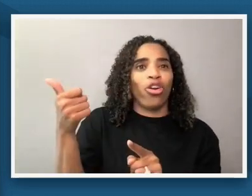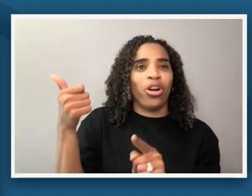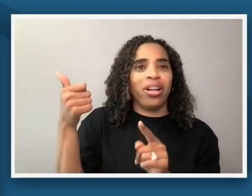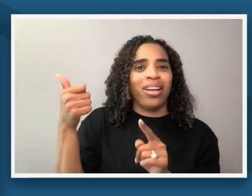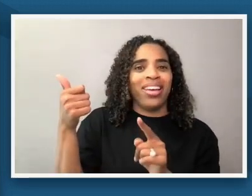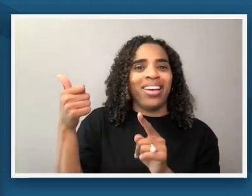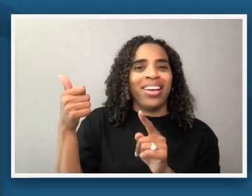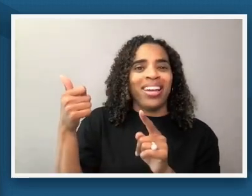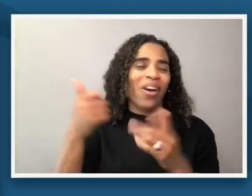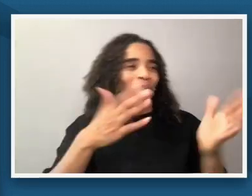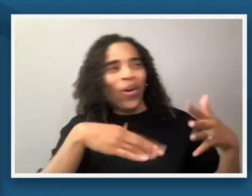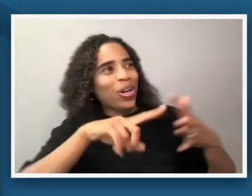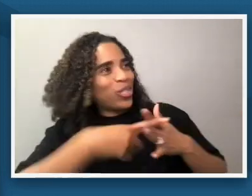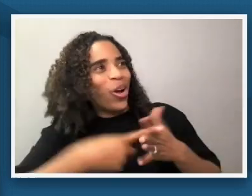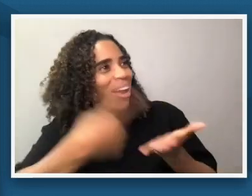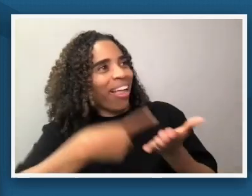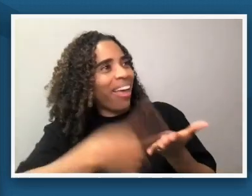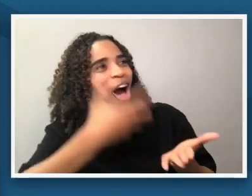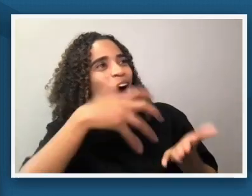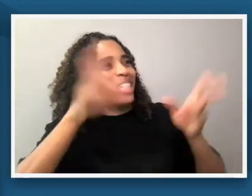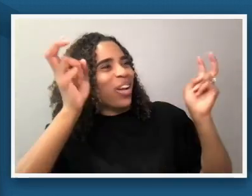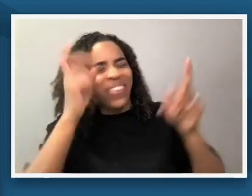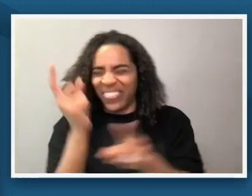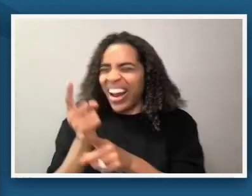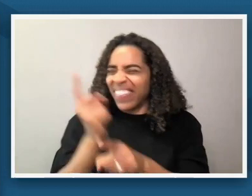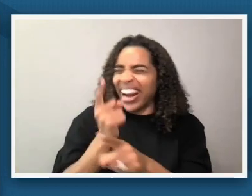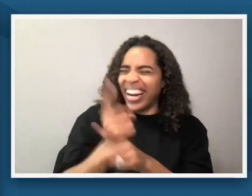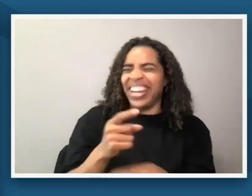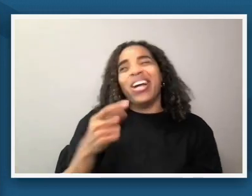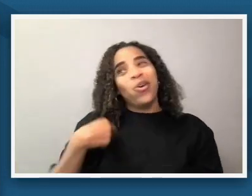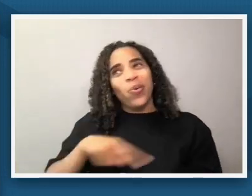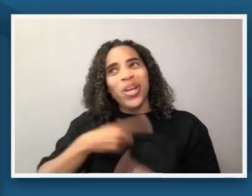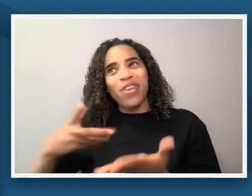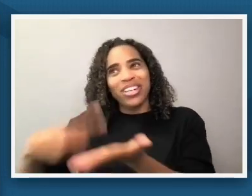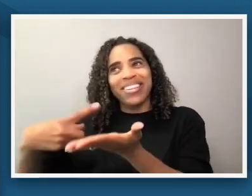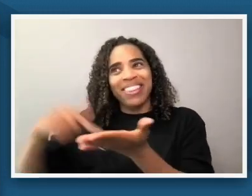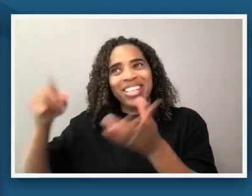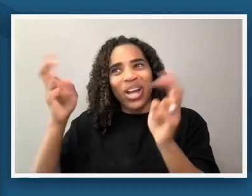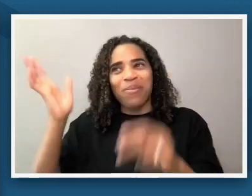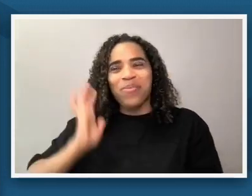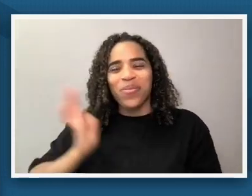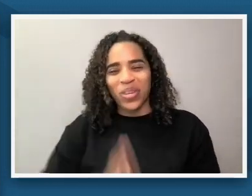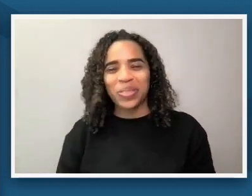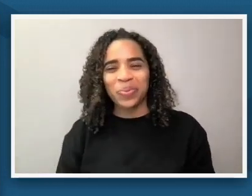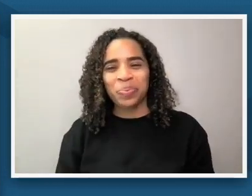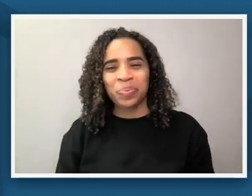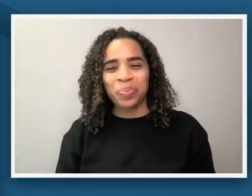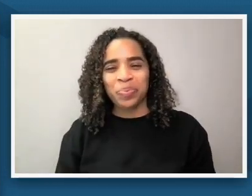and i've had this conversation before